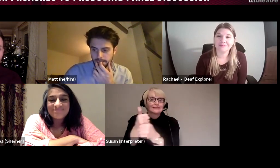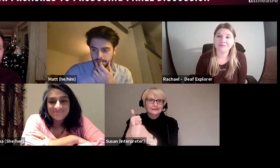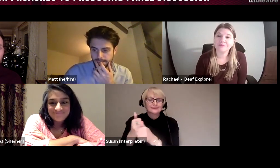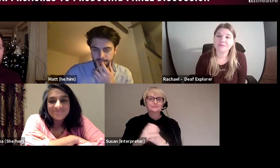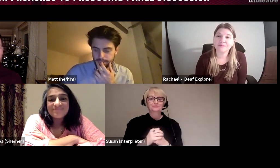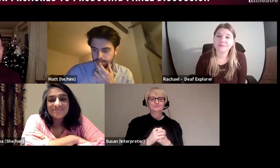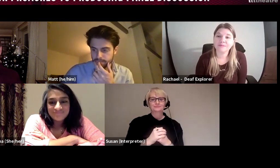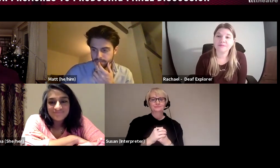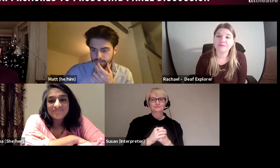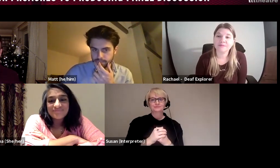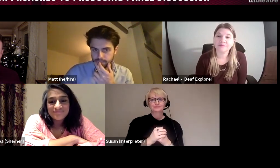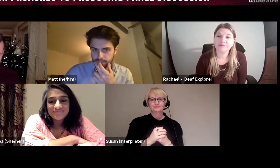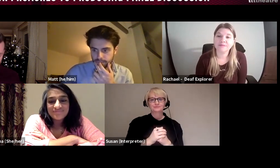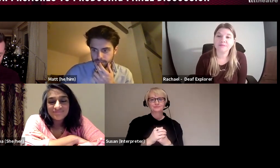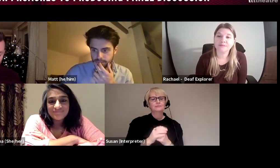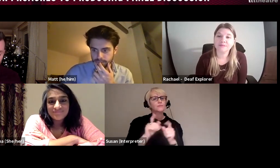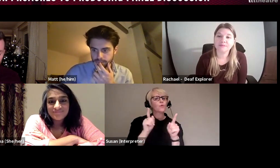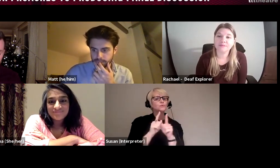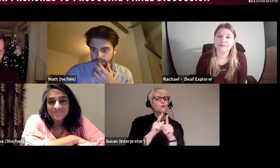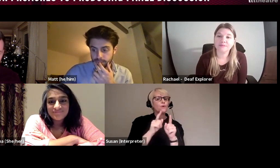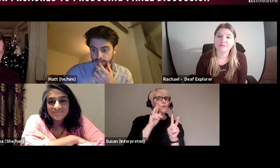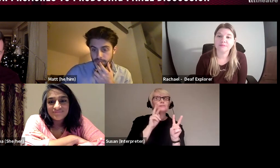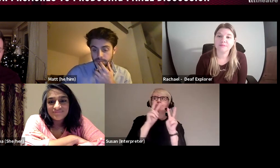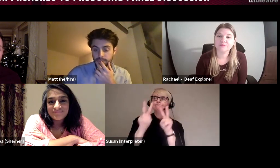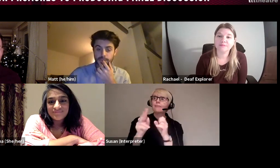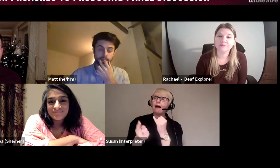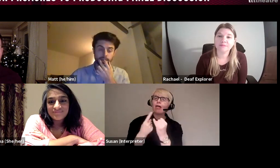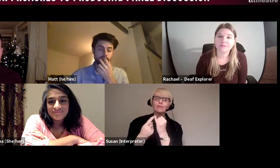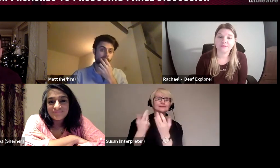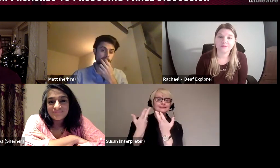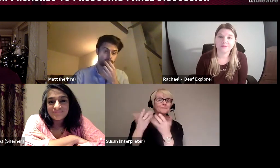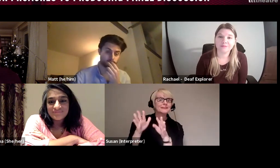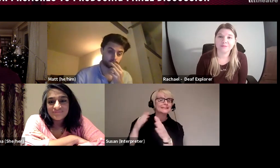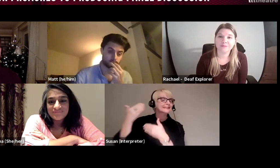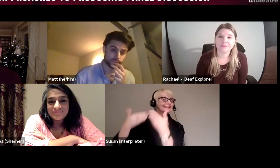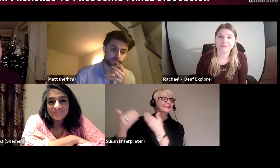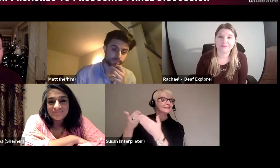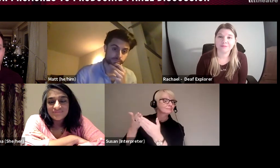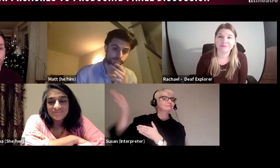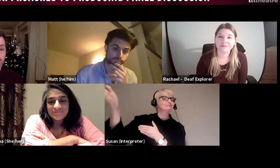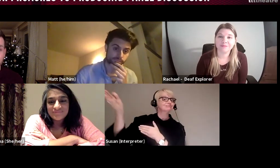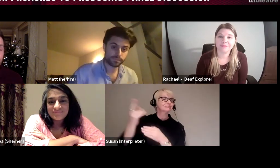also look to other artists who have gone ahead of you, both deaf and hearing, that make work similar